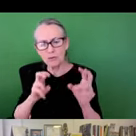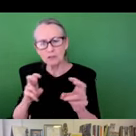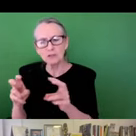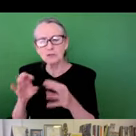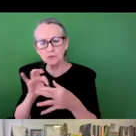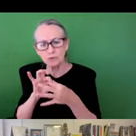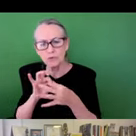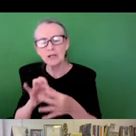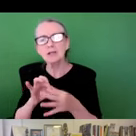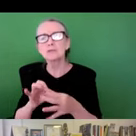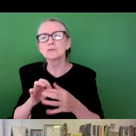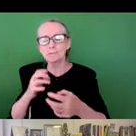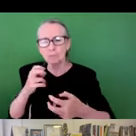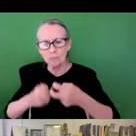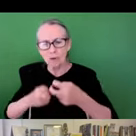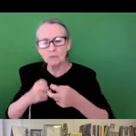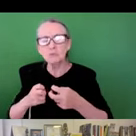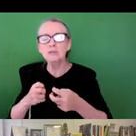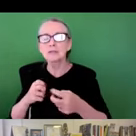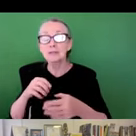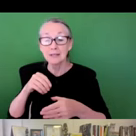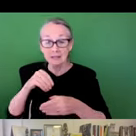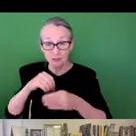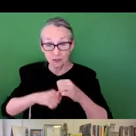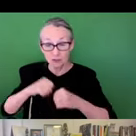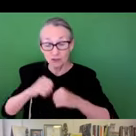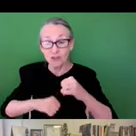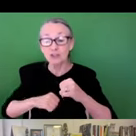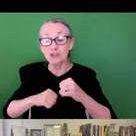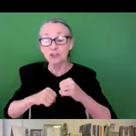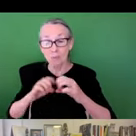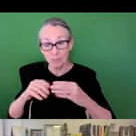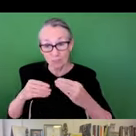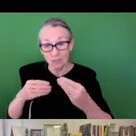some important issues related to disparities in stormwater infrastructure